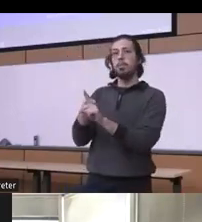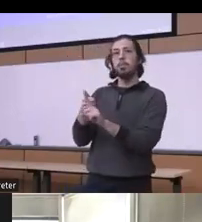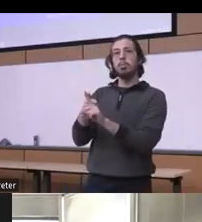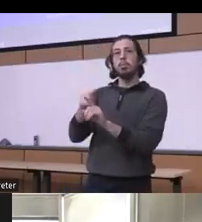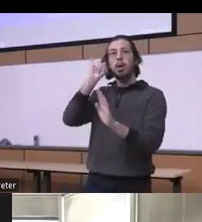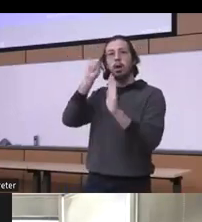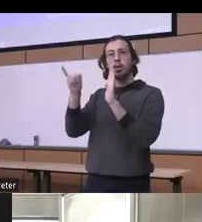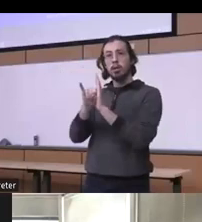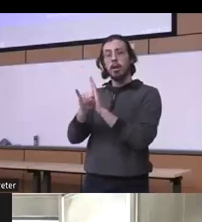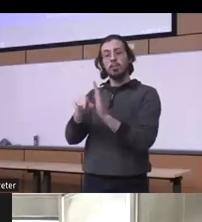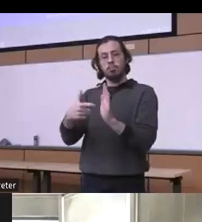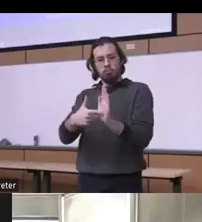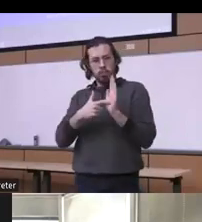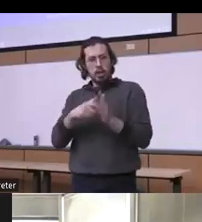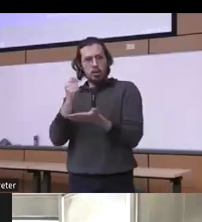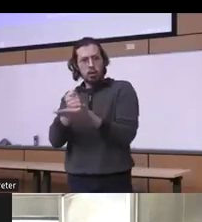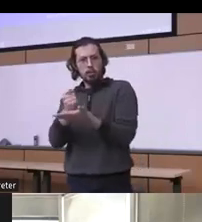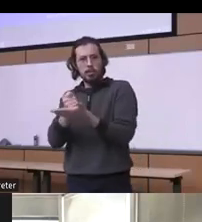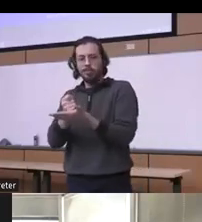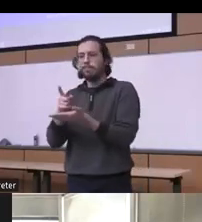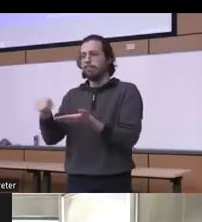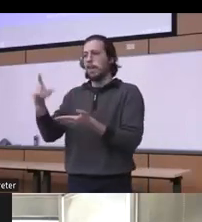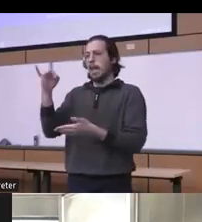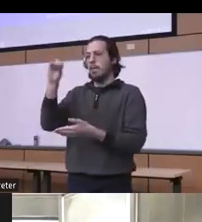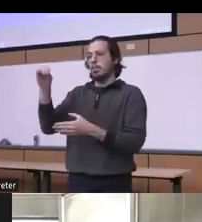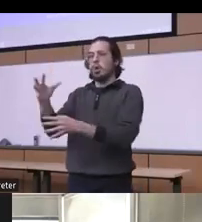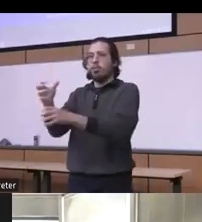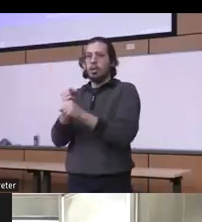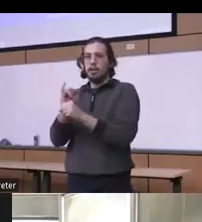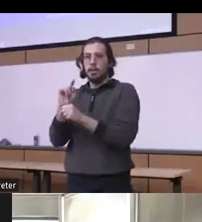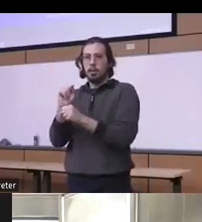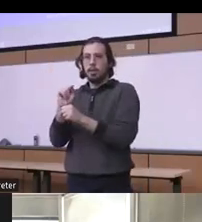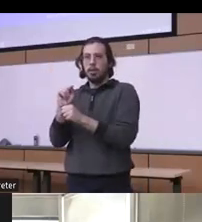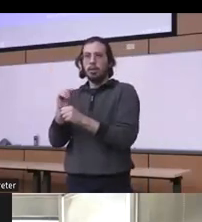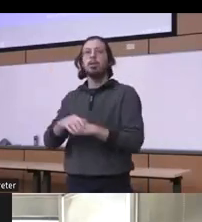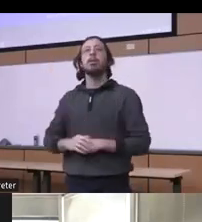treatment actually received it so we're talking about a highly treatable medical condition which